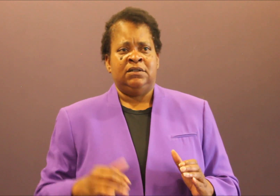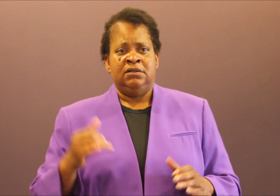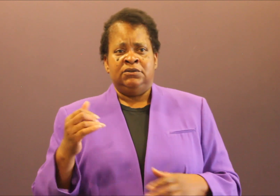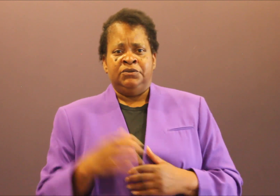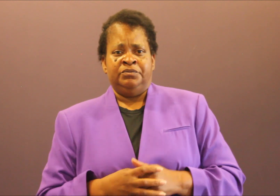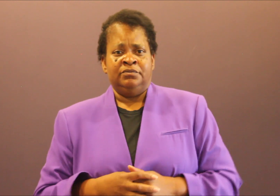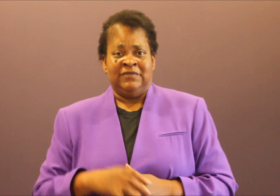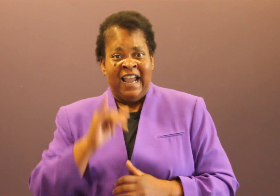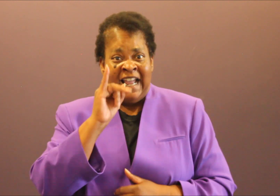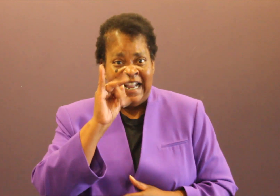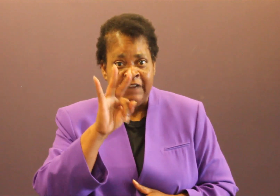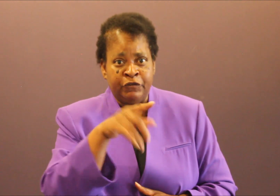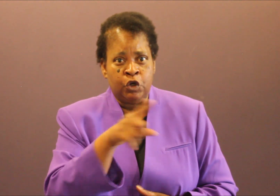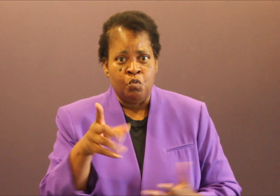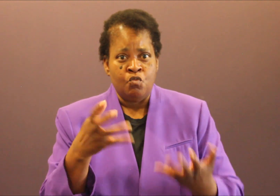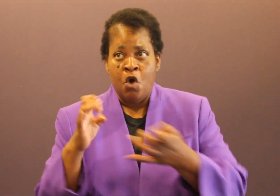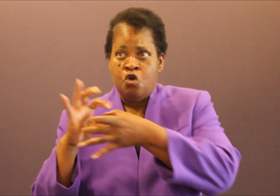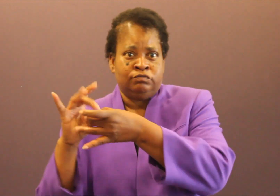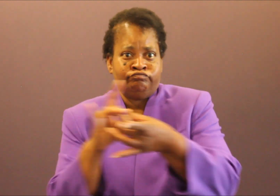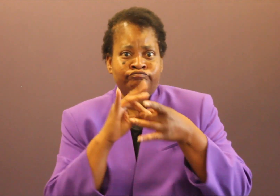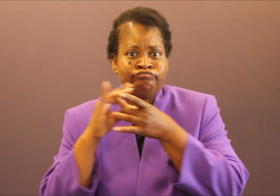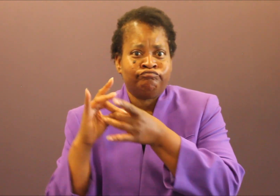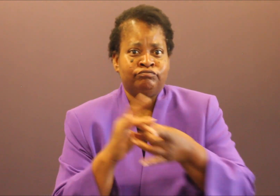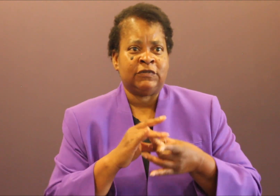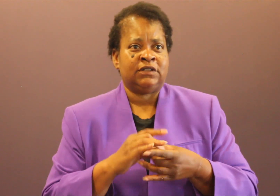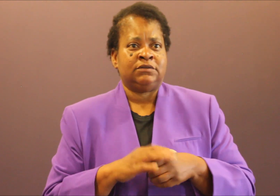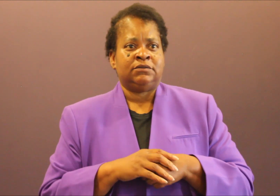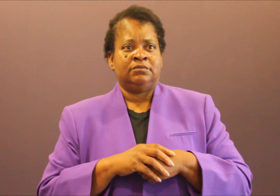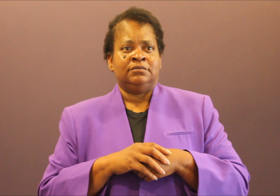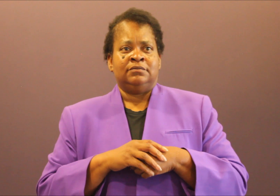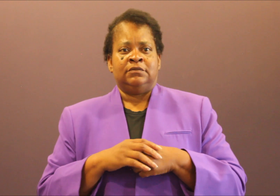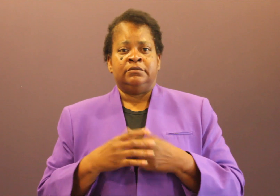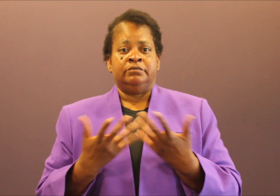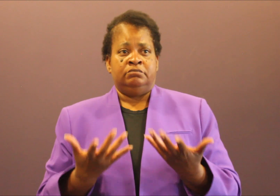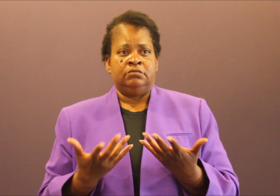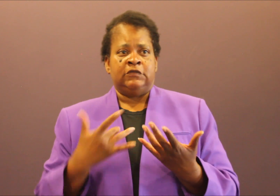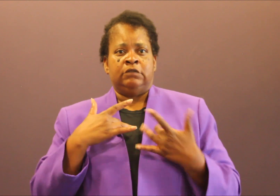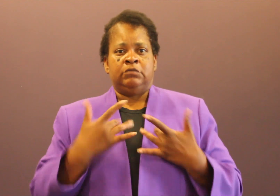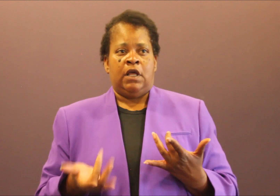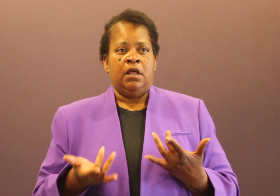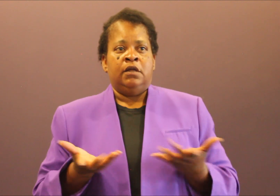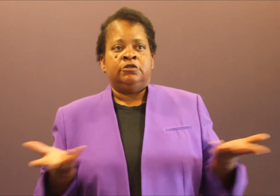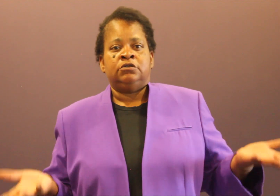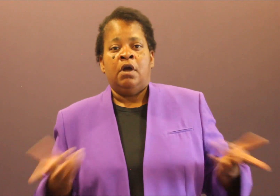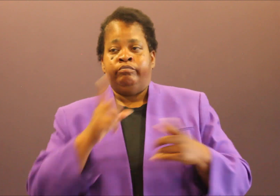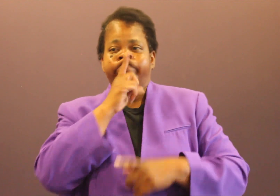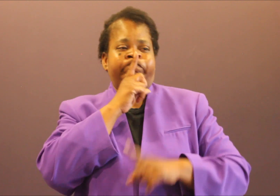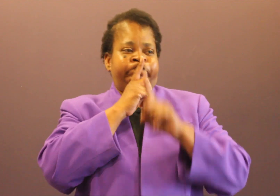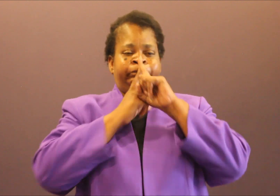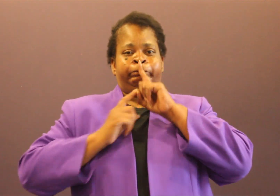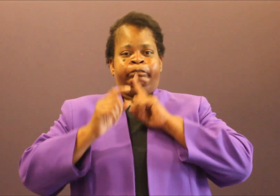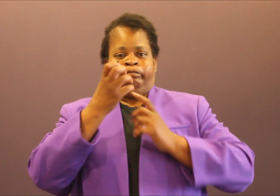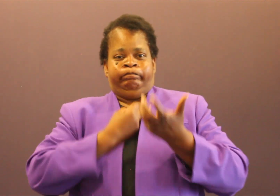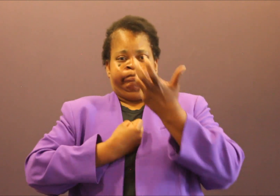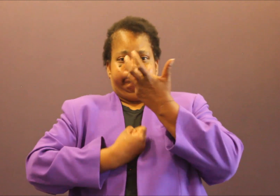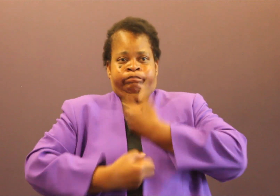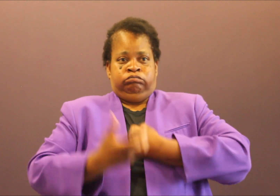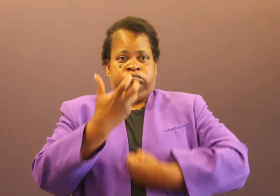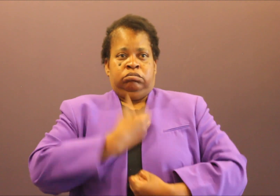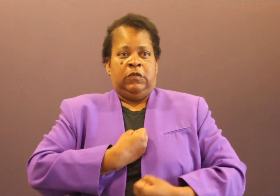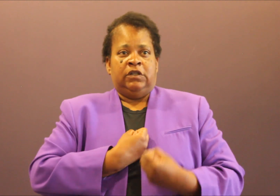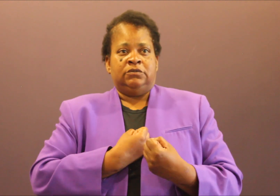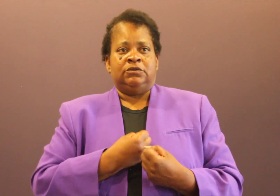acquiesce. Peacemakers go through sometimes the turmoil and the